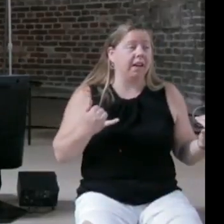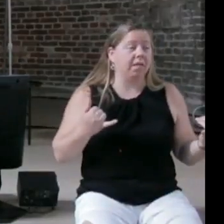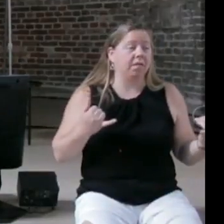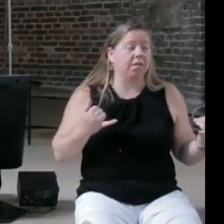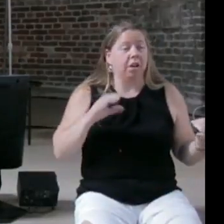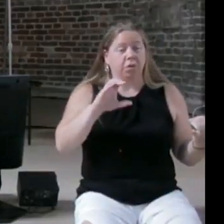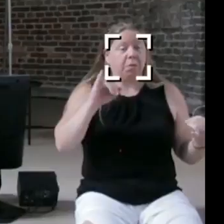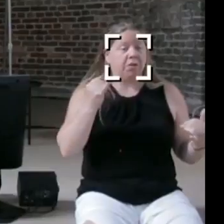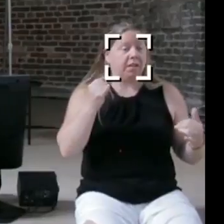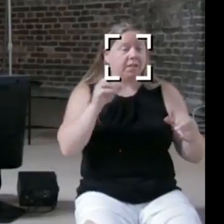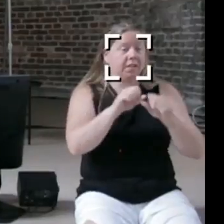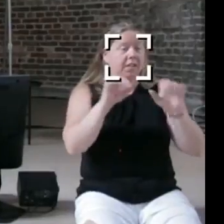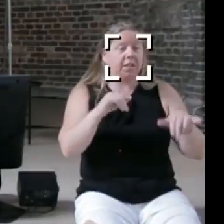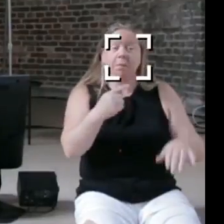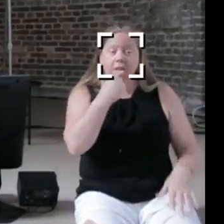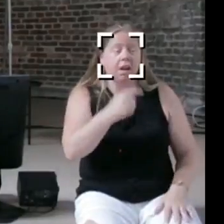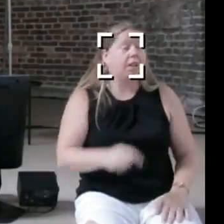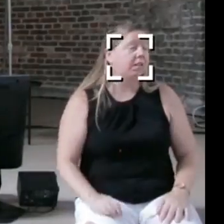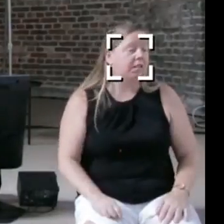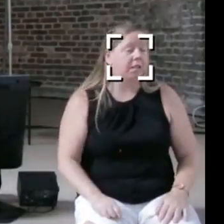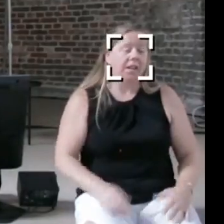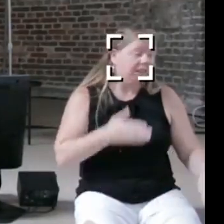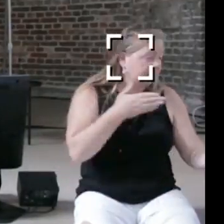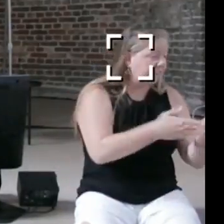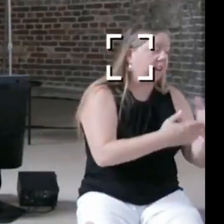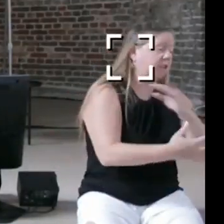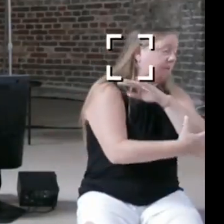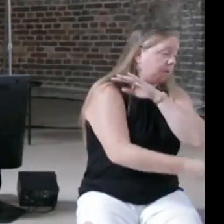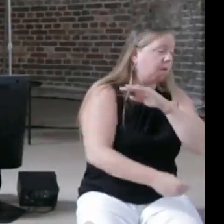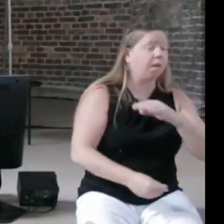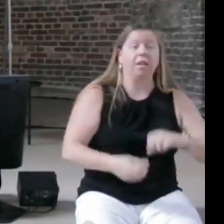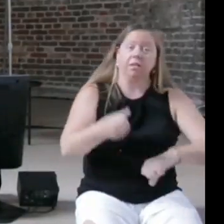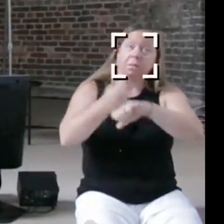it's biased against poor people and biased for rich people, so why can't we use data